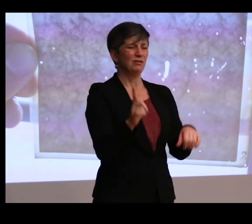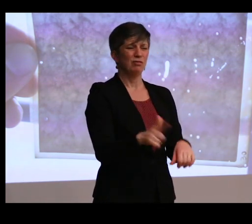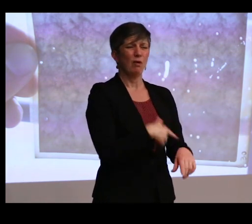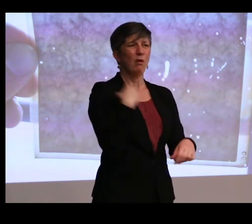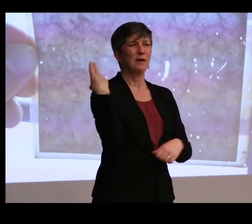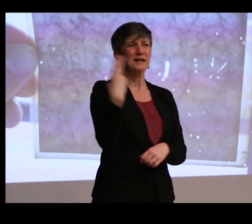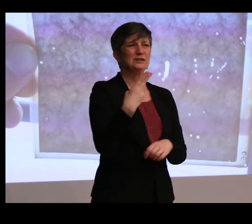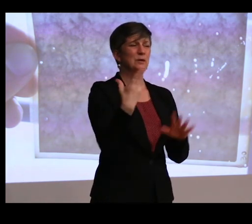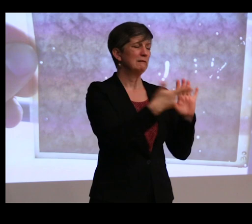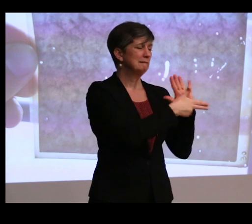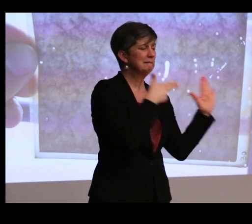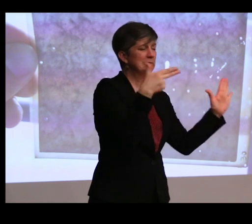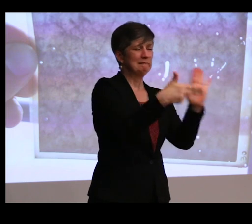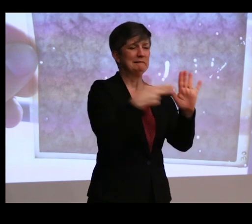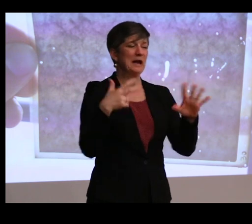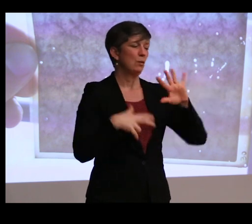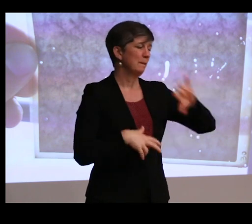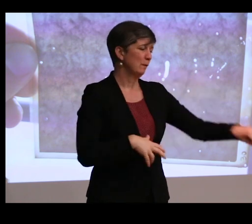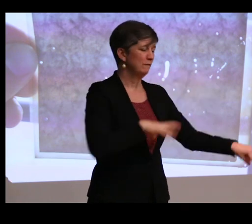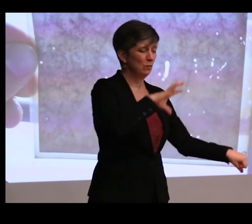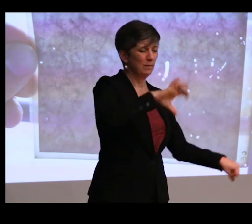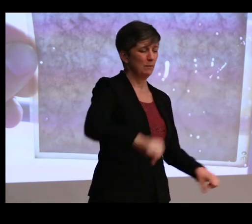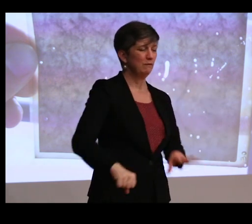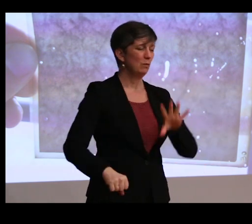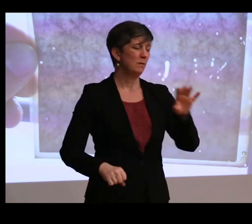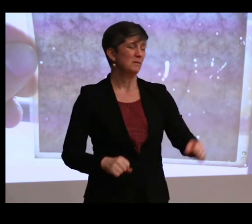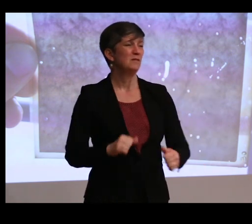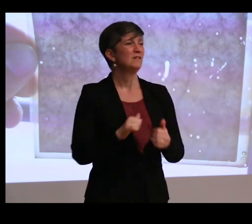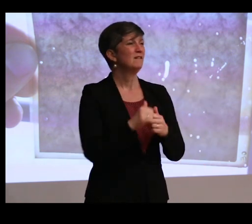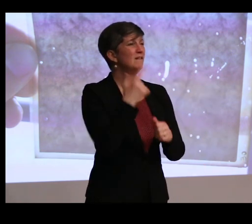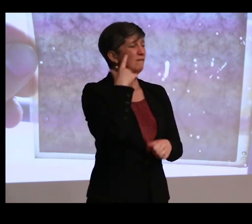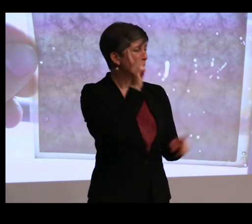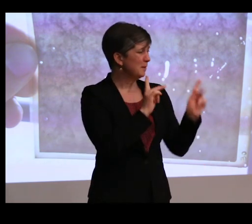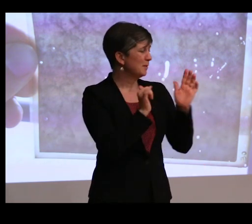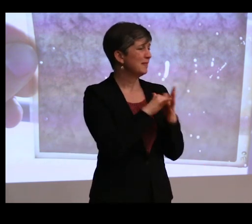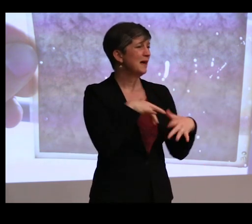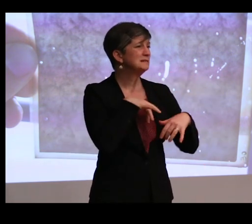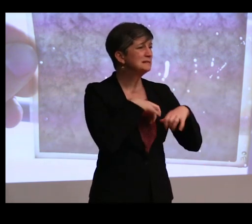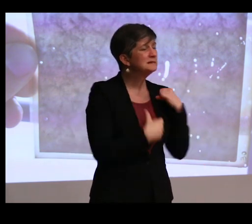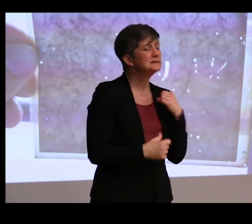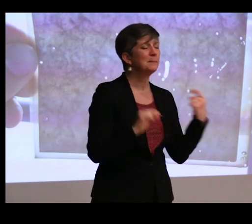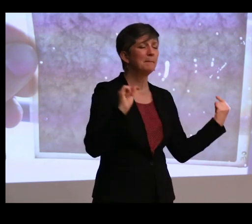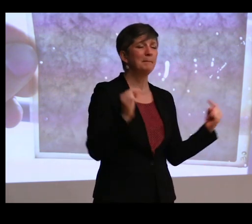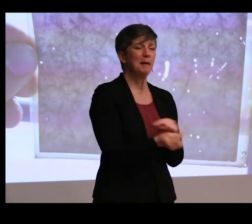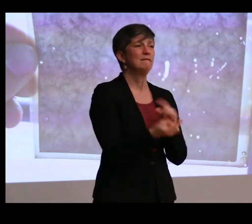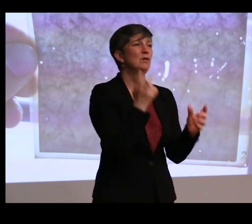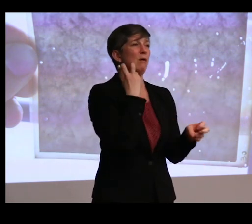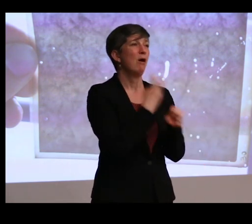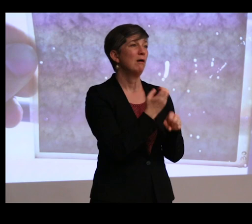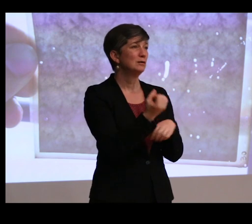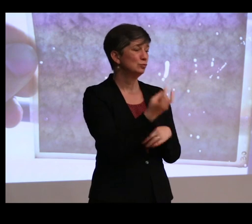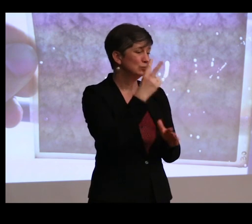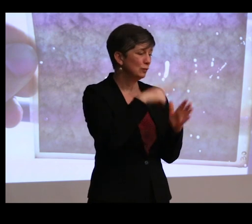of categorization and removal that's very painful to people. And it's hard to read about other people's pain